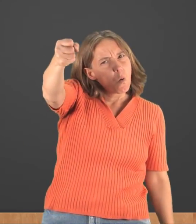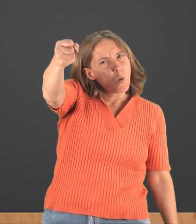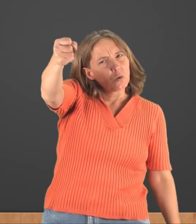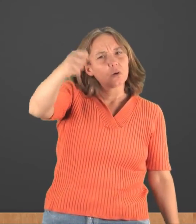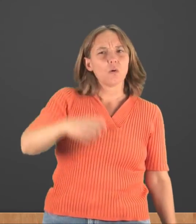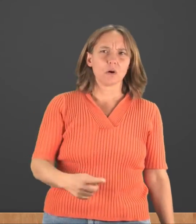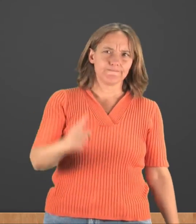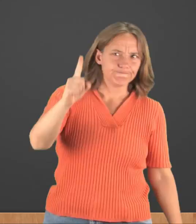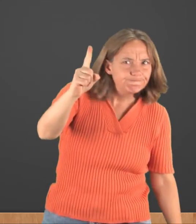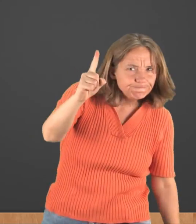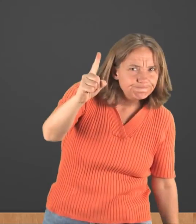Or